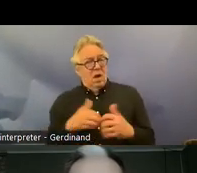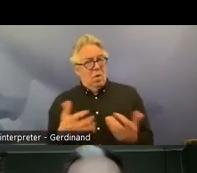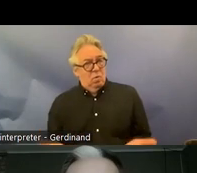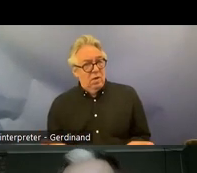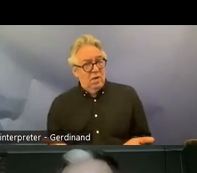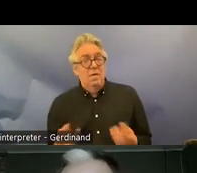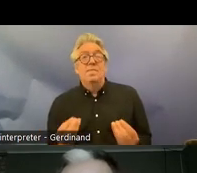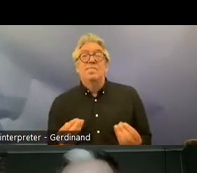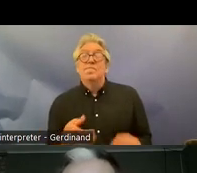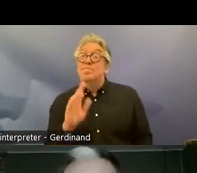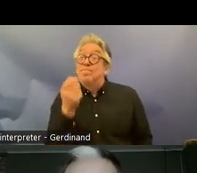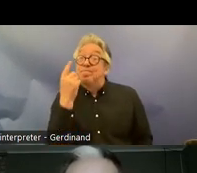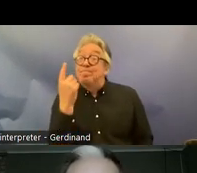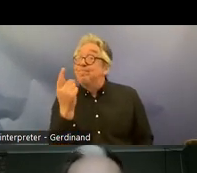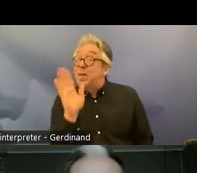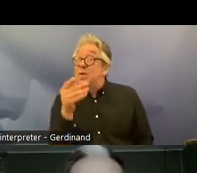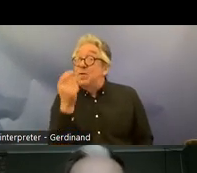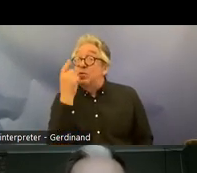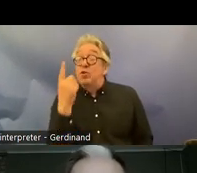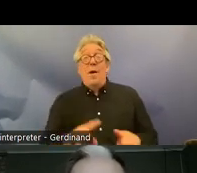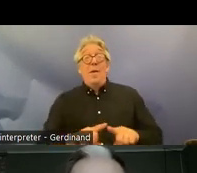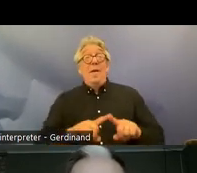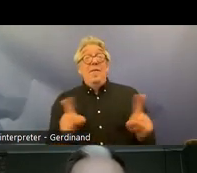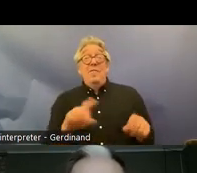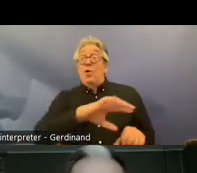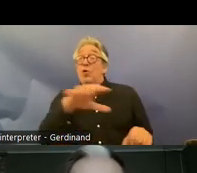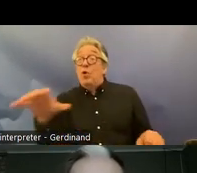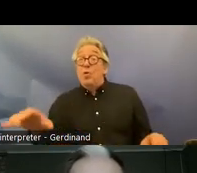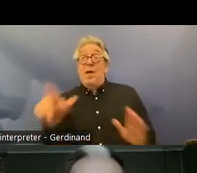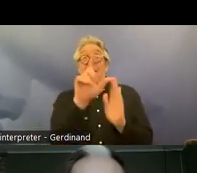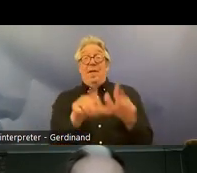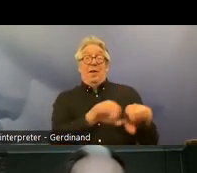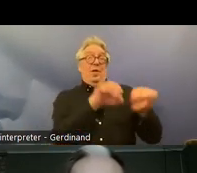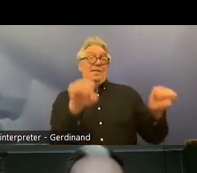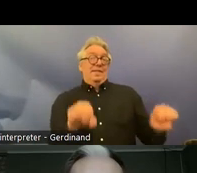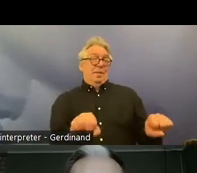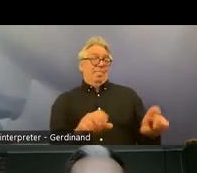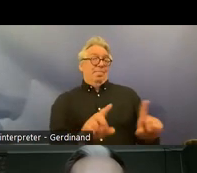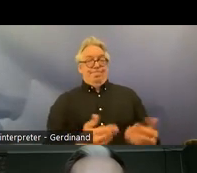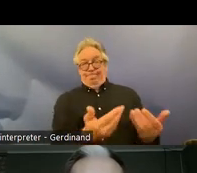different countries have different legal systems so that is why also that this